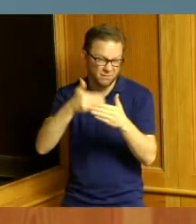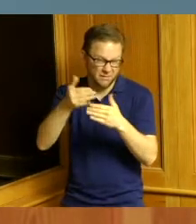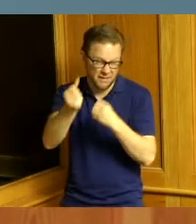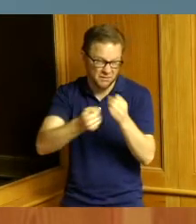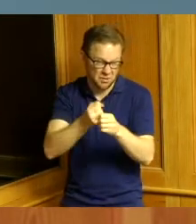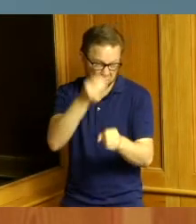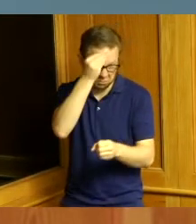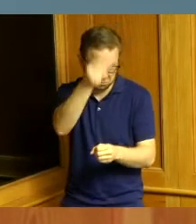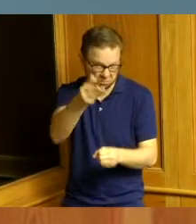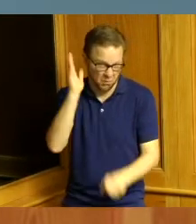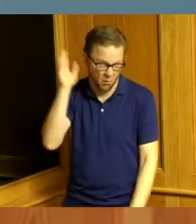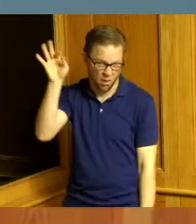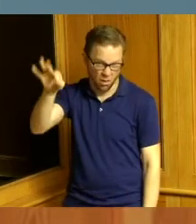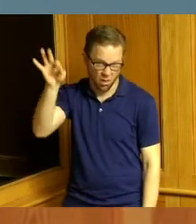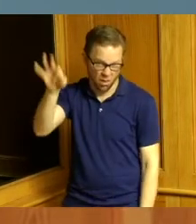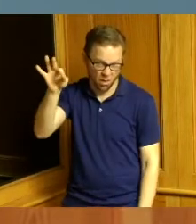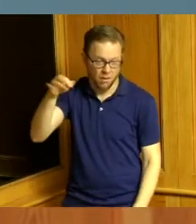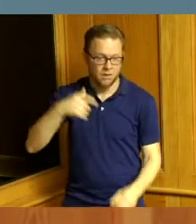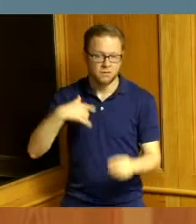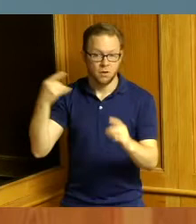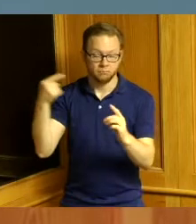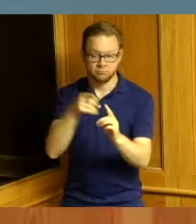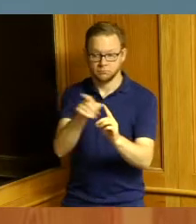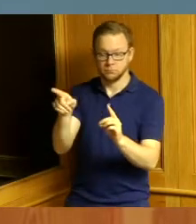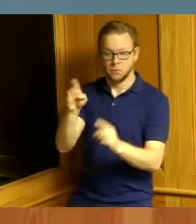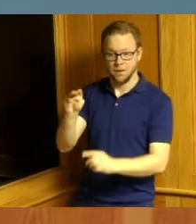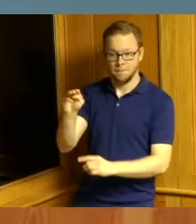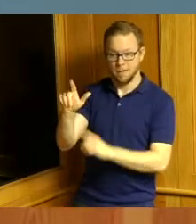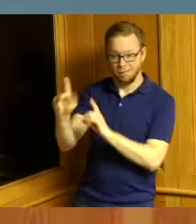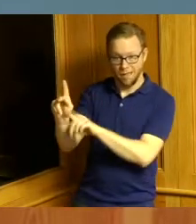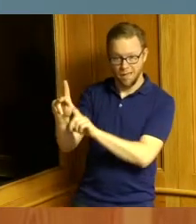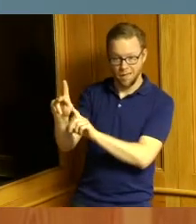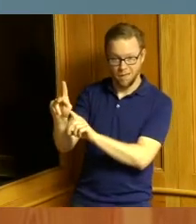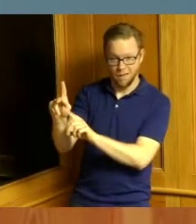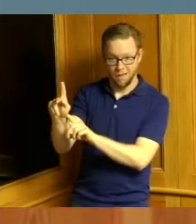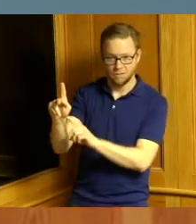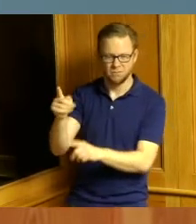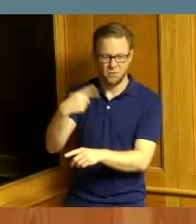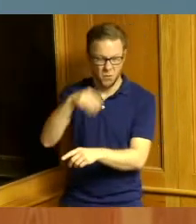I would digress back to Martin Luther King because as you often know I quote him quite a bit